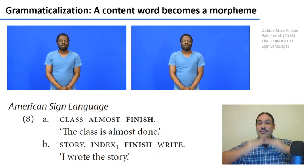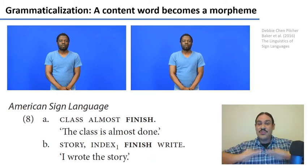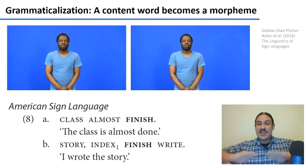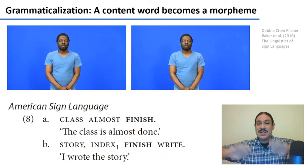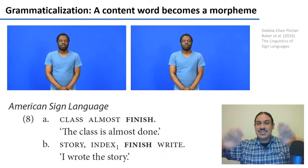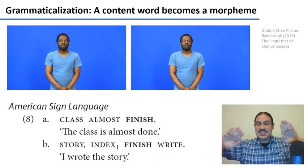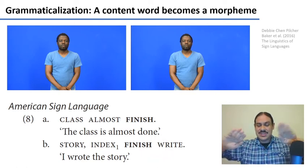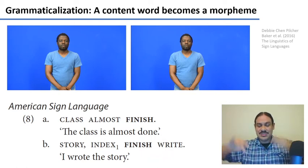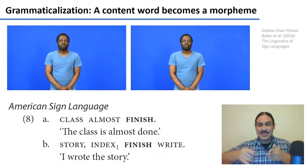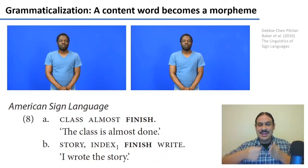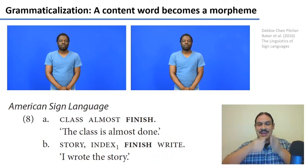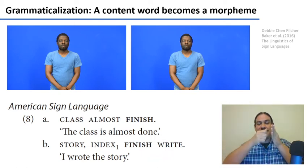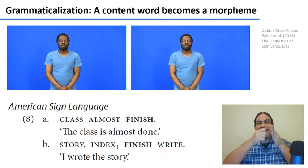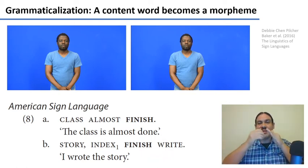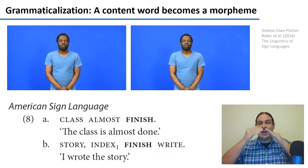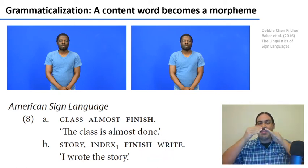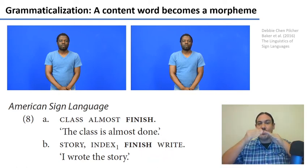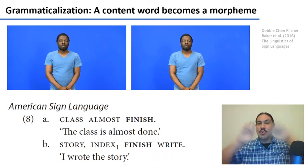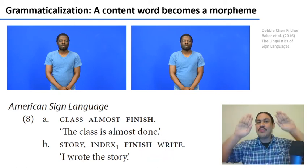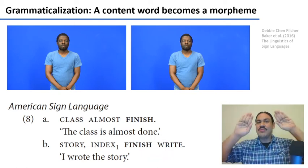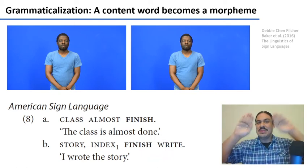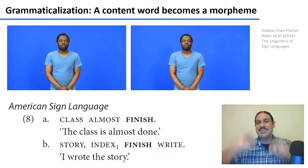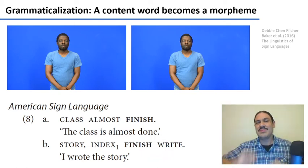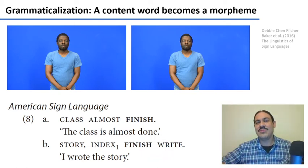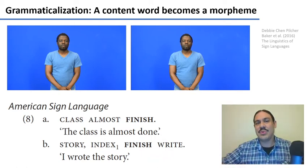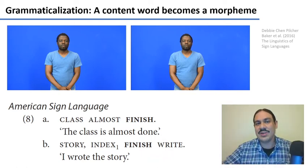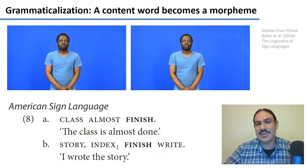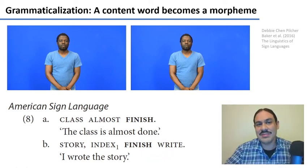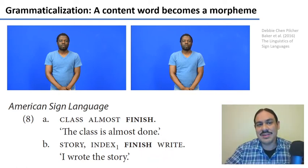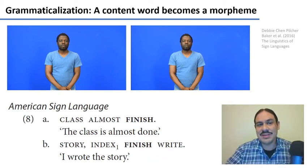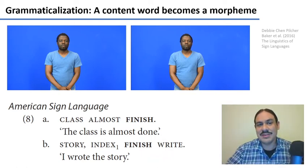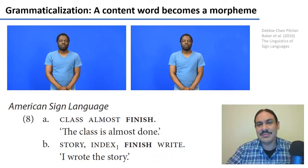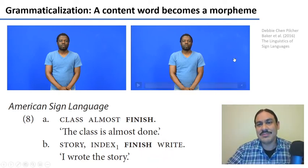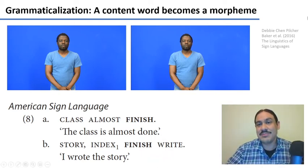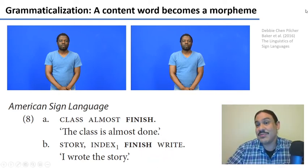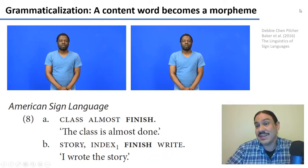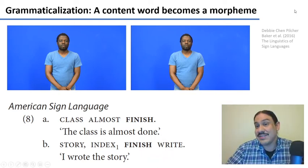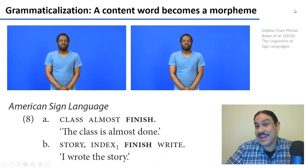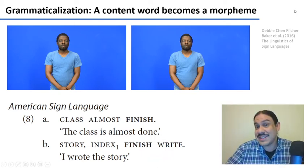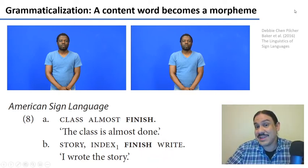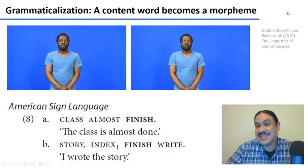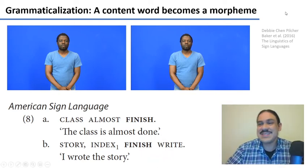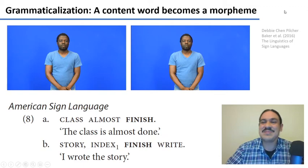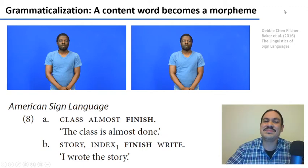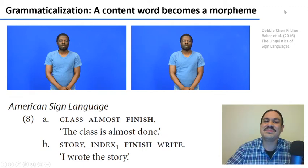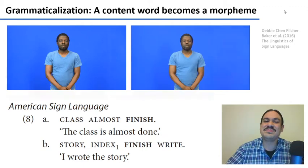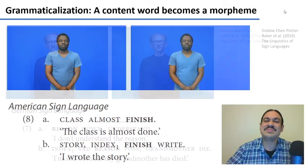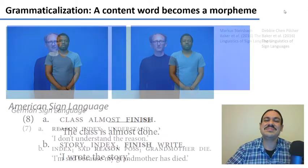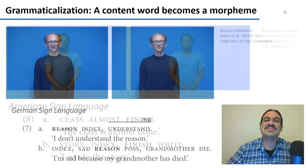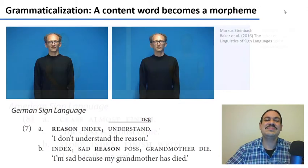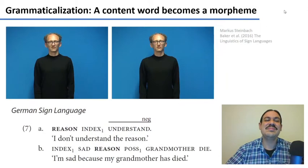another example of this is this word in german sign language the word reason has your fingers like this and then